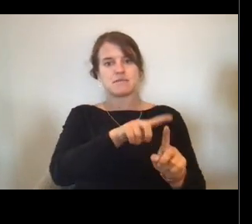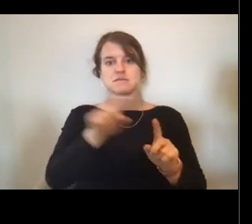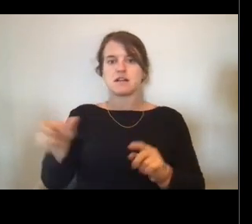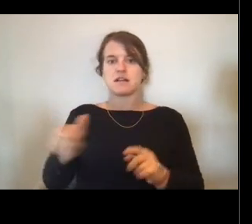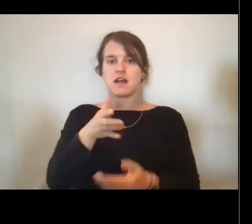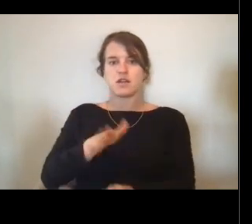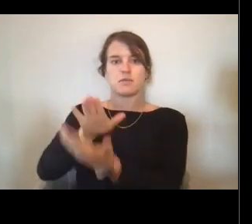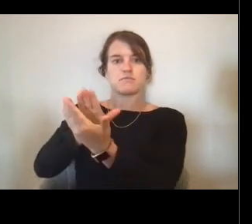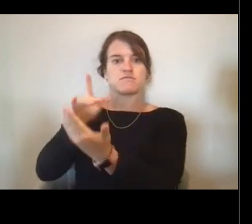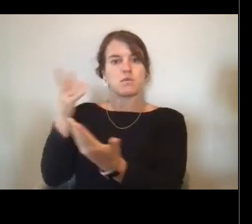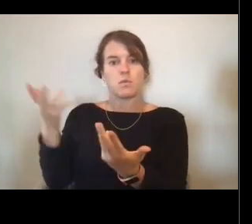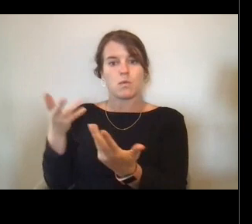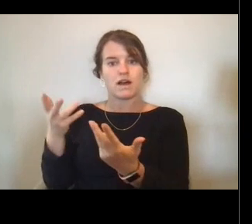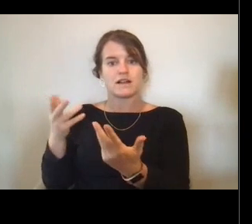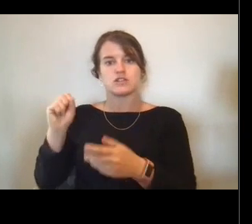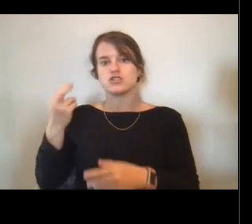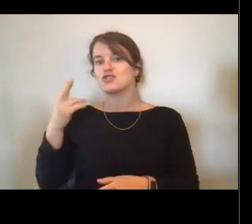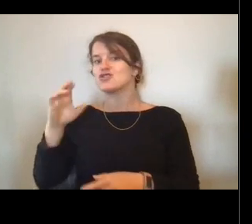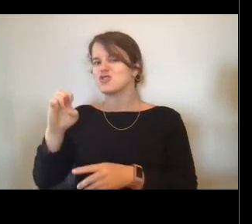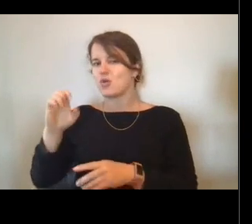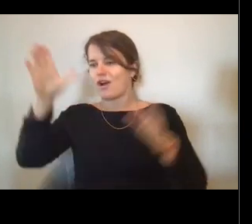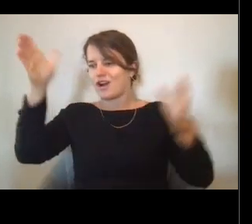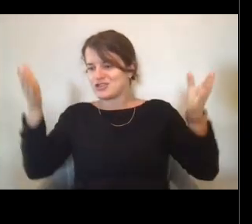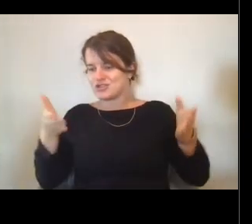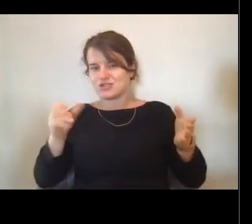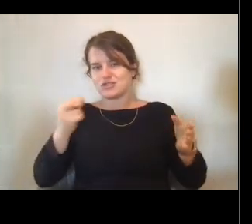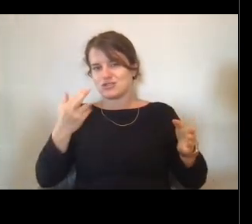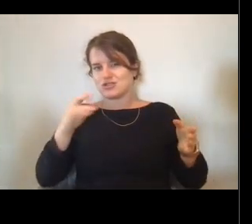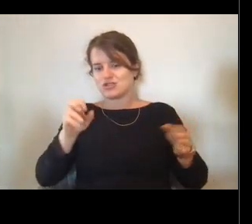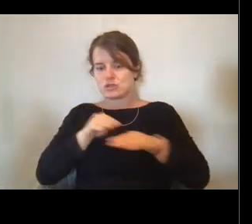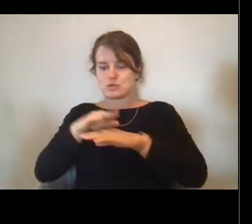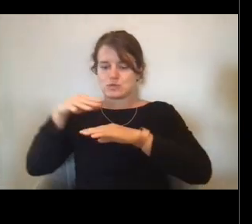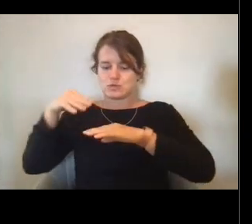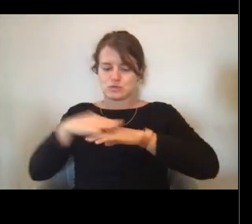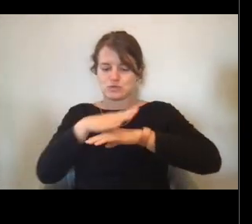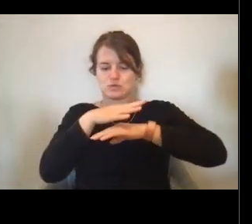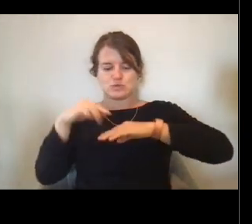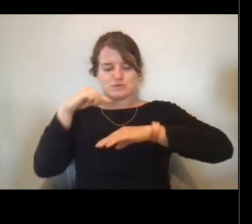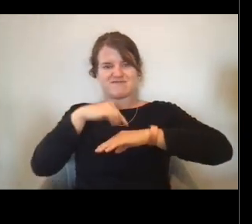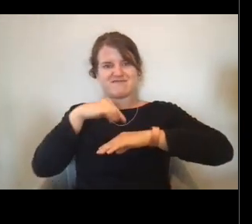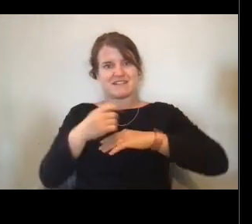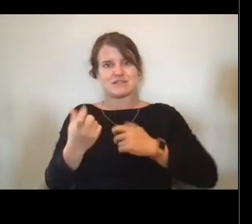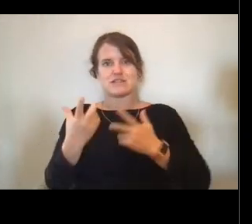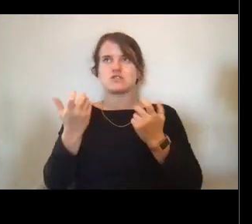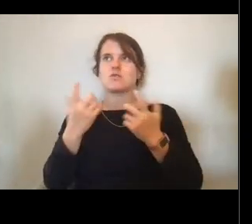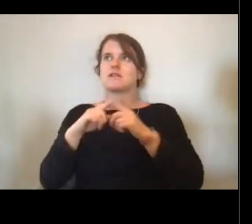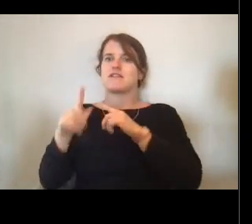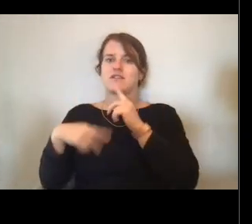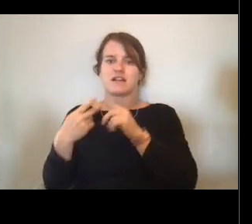is the shore assignments. In the shore assignments, there are so many short assignments to choose from.